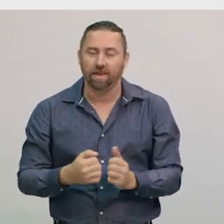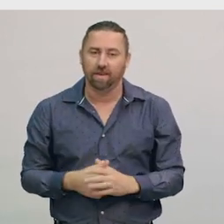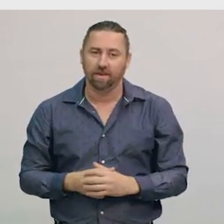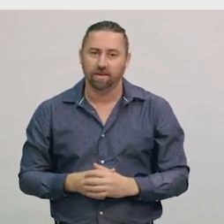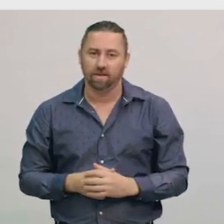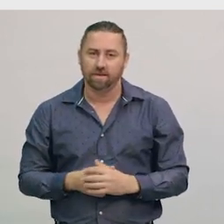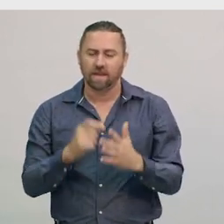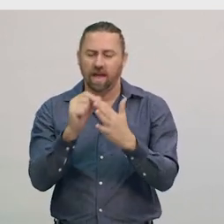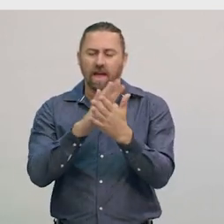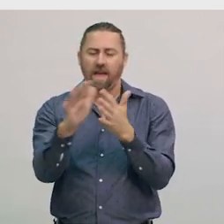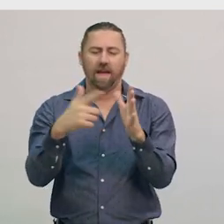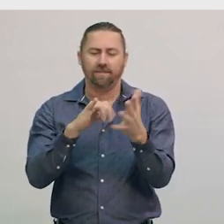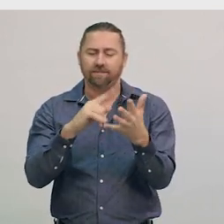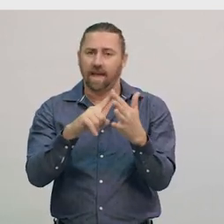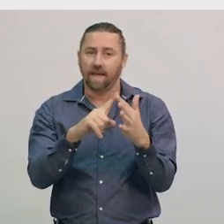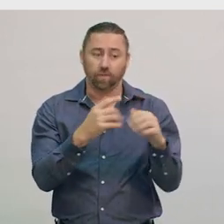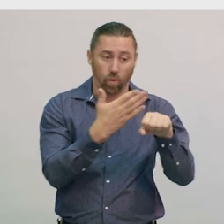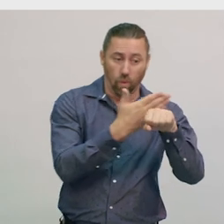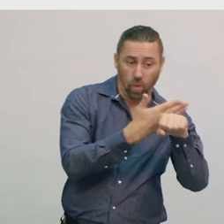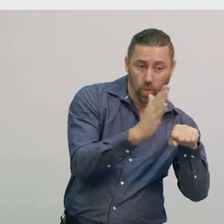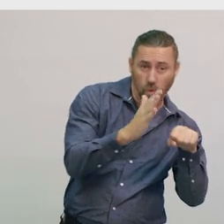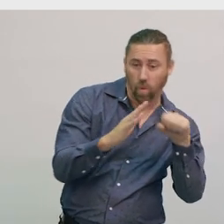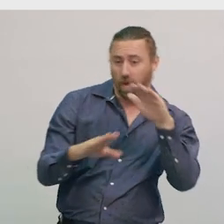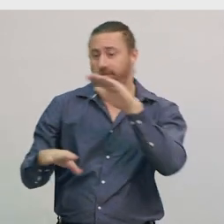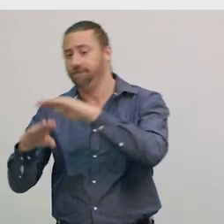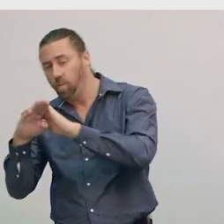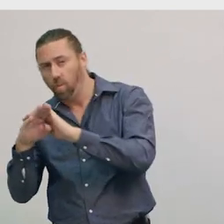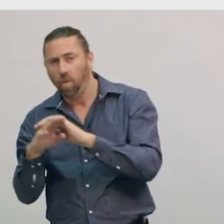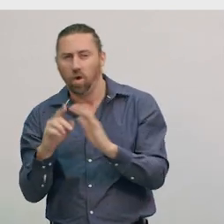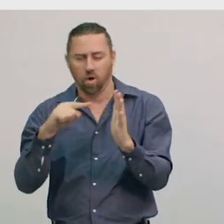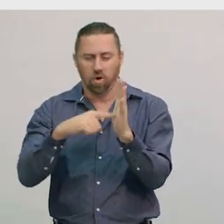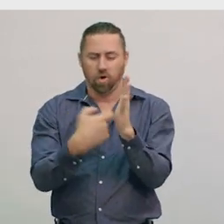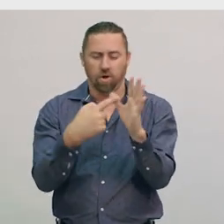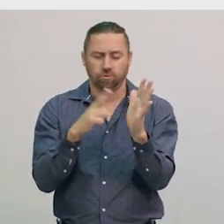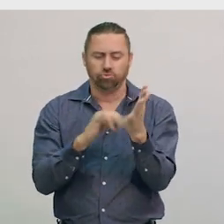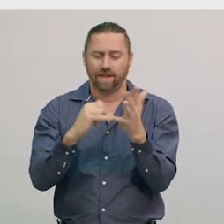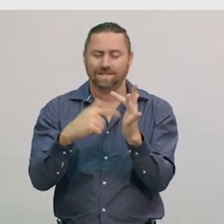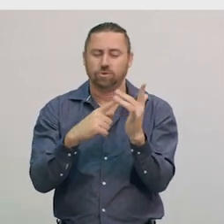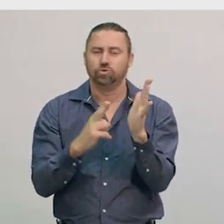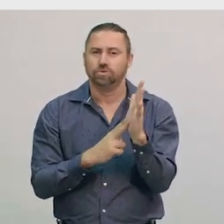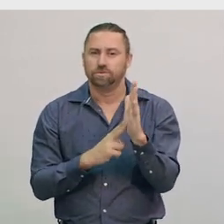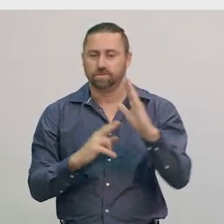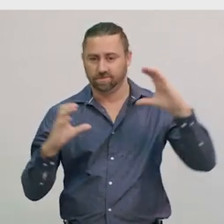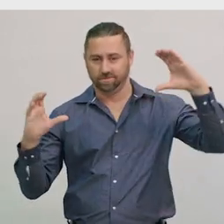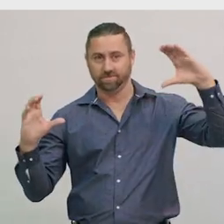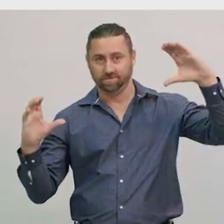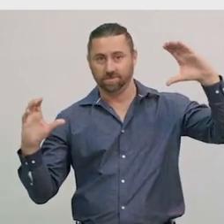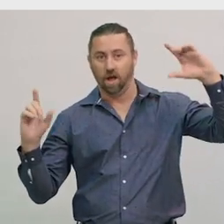The phases between new moon and full moon are transition phases, where the Moon becomes more illuminated, or 'waxes',